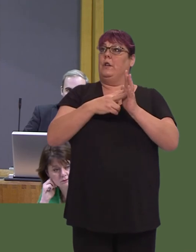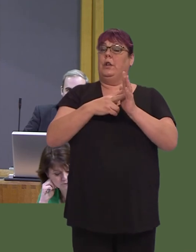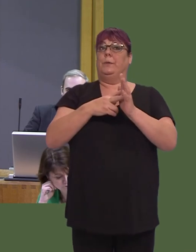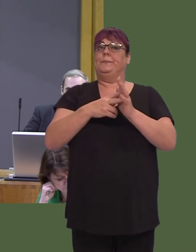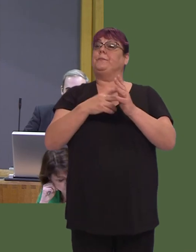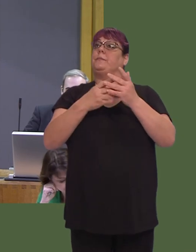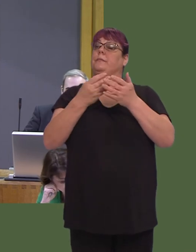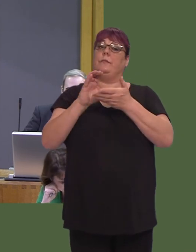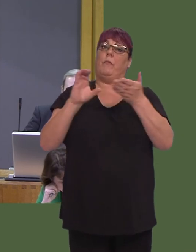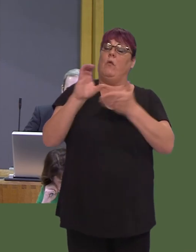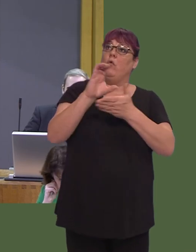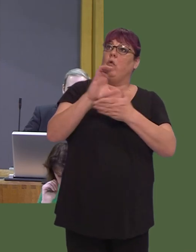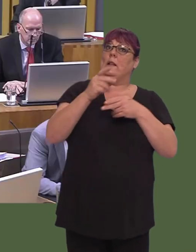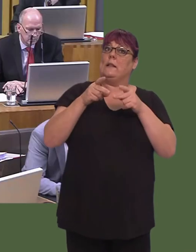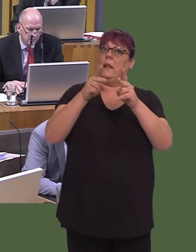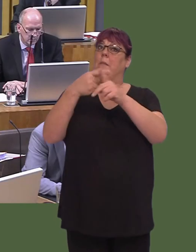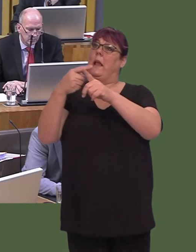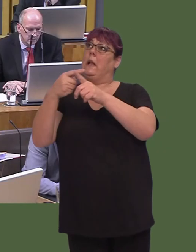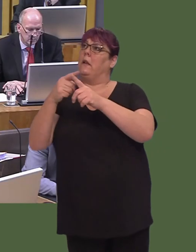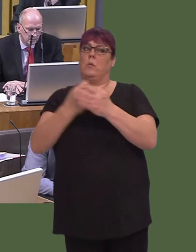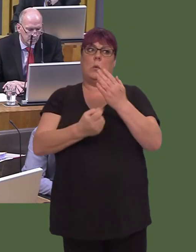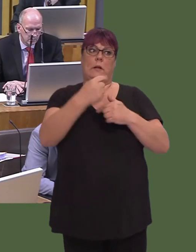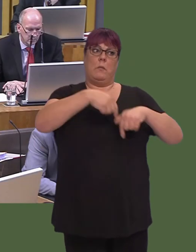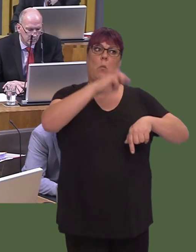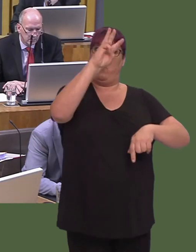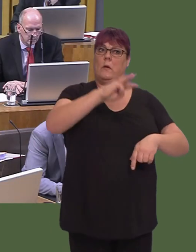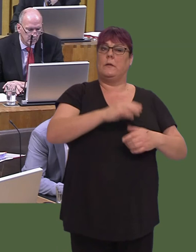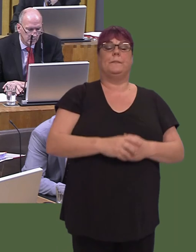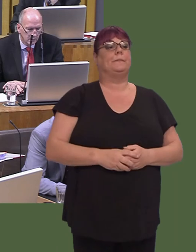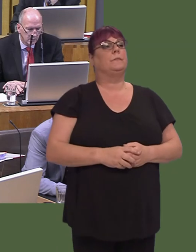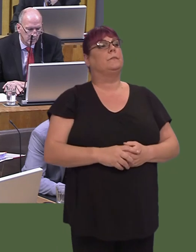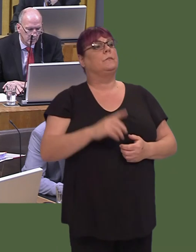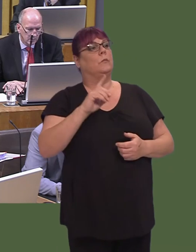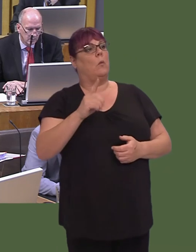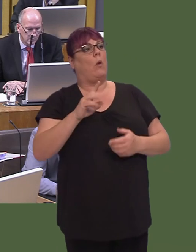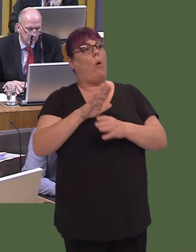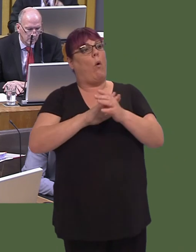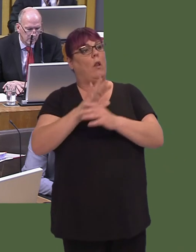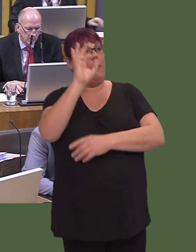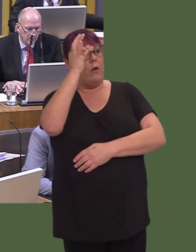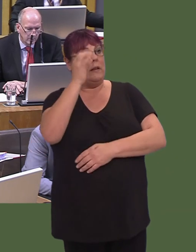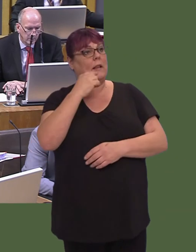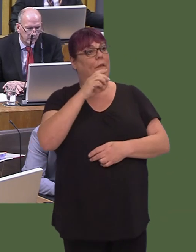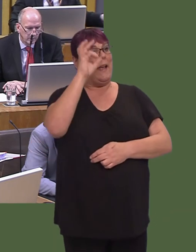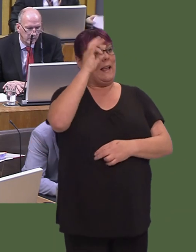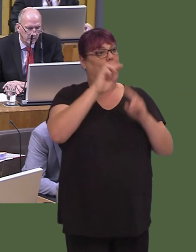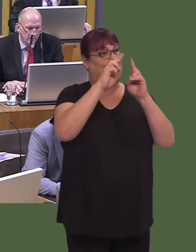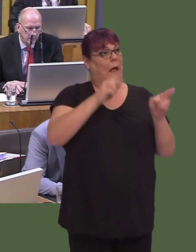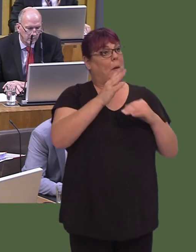following the exit from the housing revenue account subsidy system, all affected authorities have a council house building strategy in place.